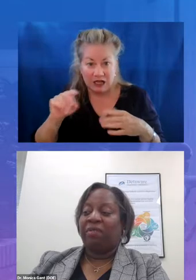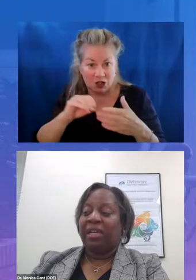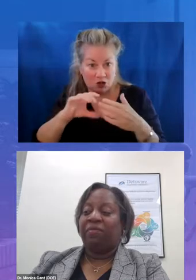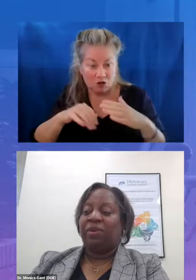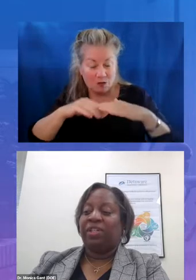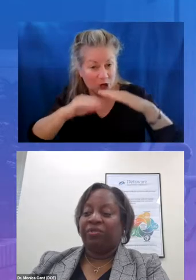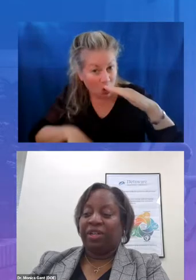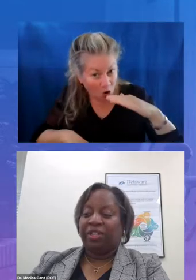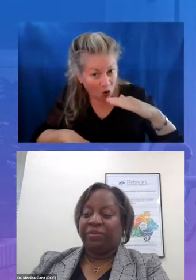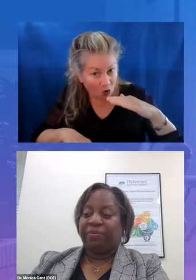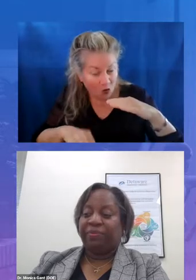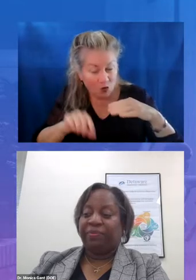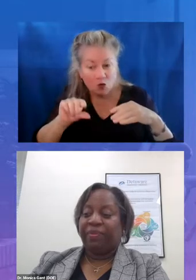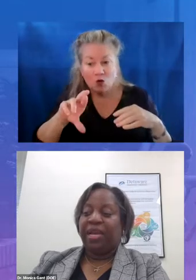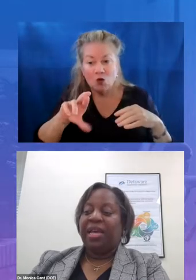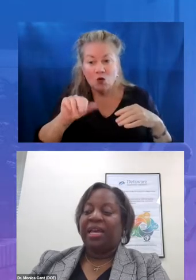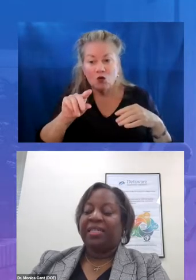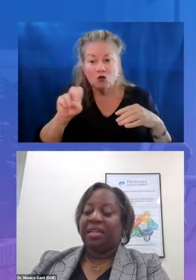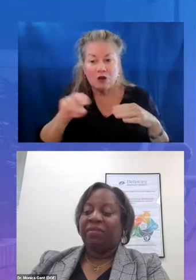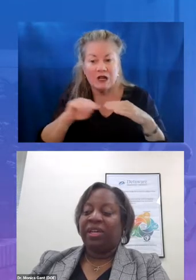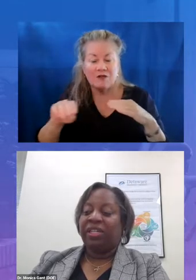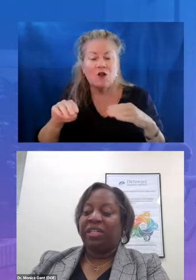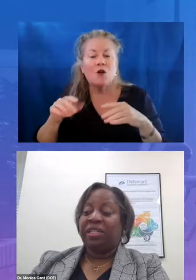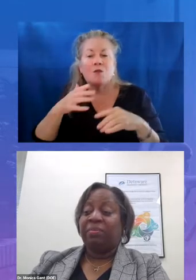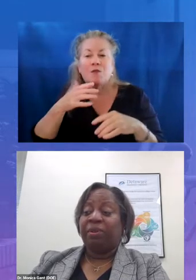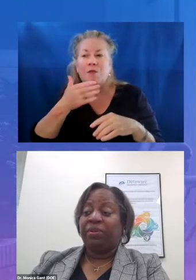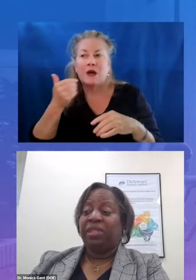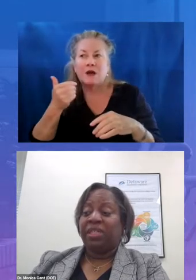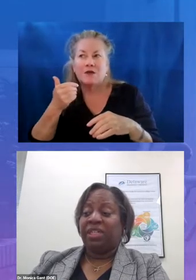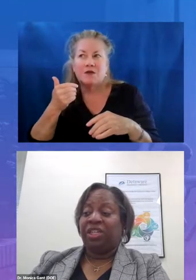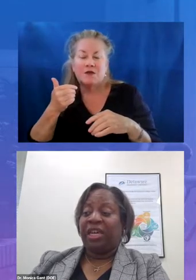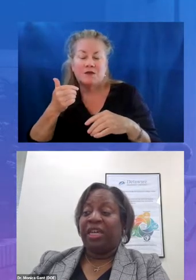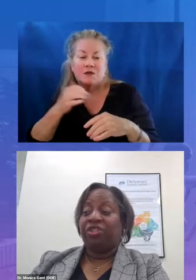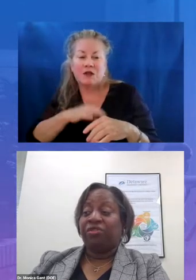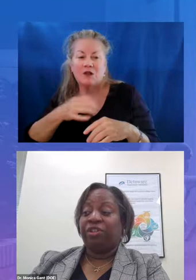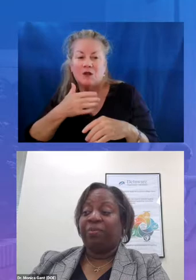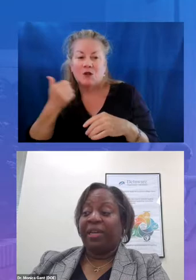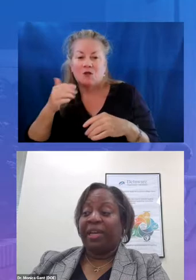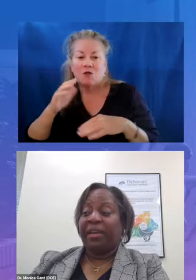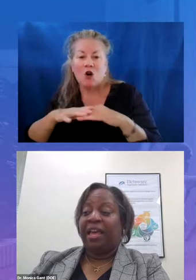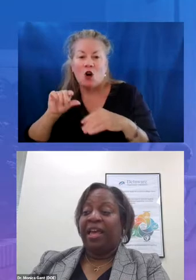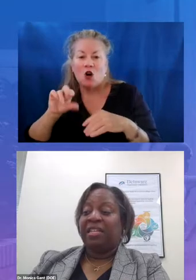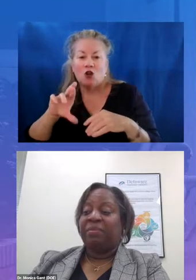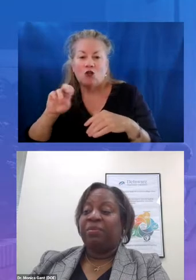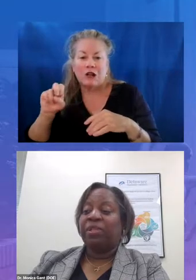level instruction acceleration is an approach to teaching and instructional planning that supports